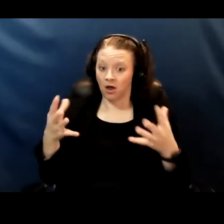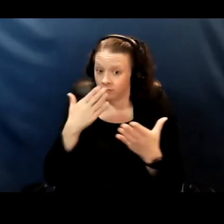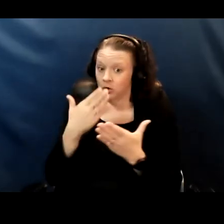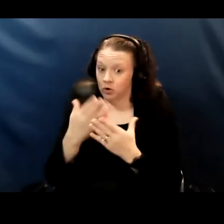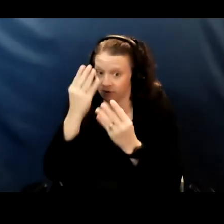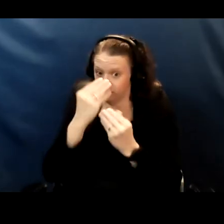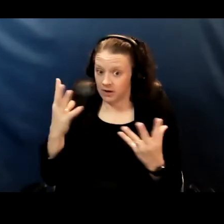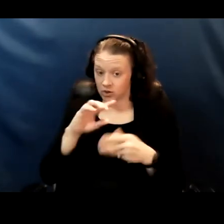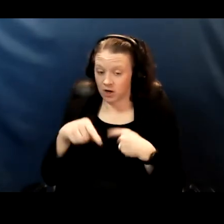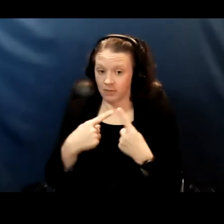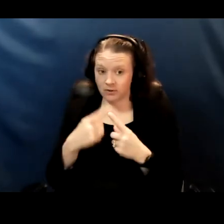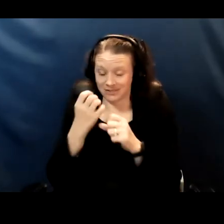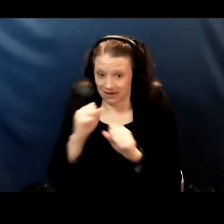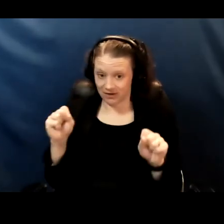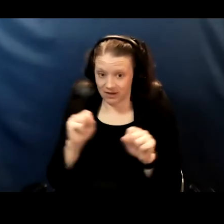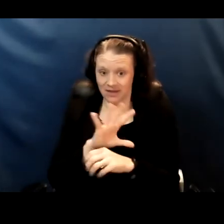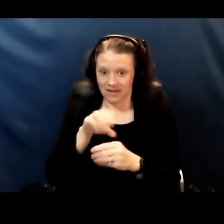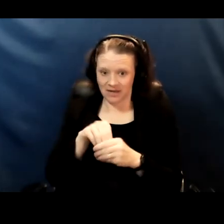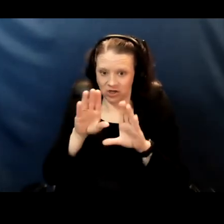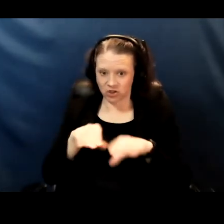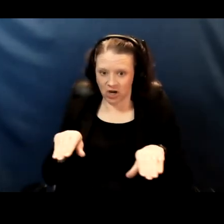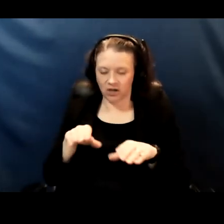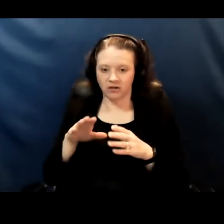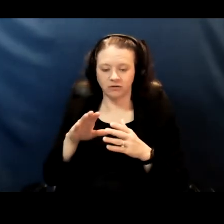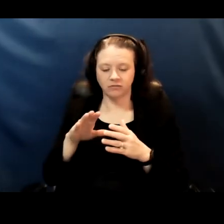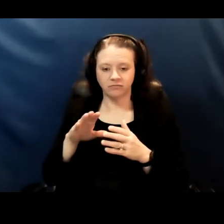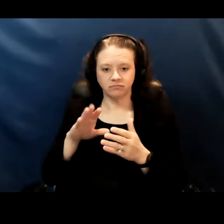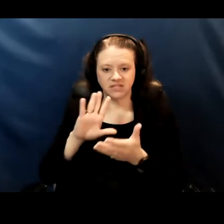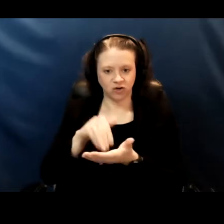about safety in early childhood education centers.